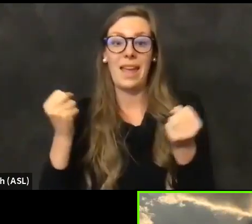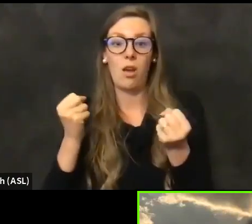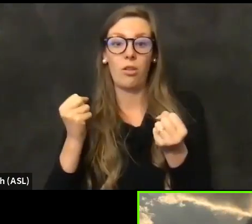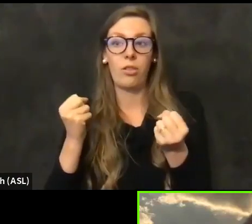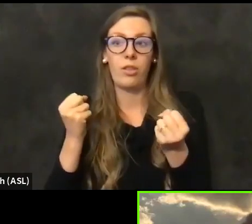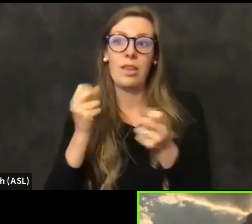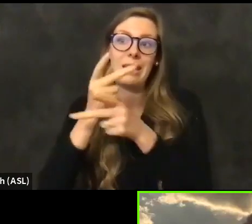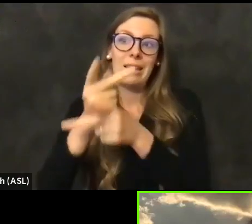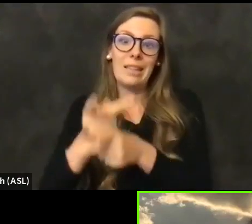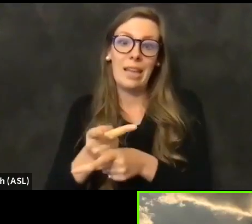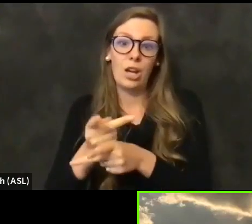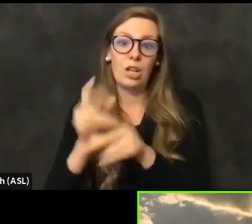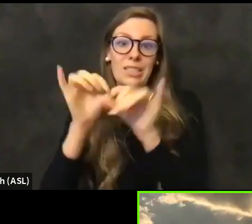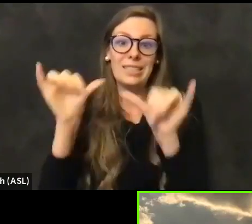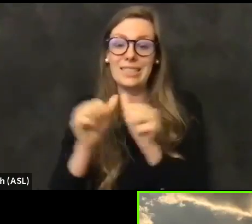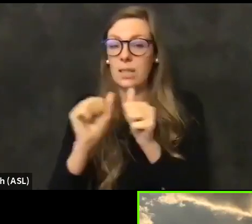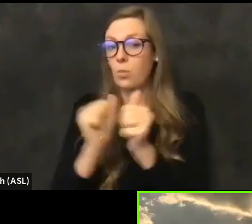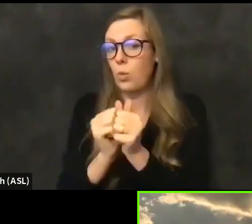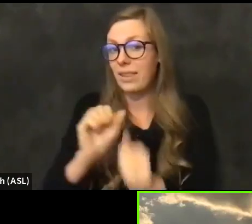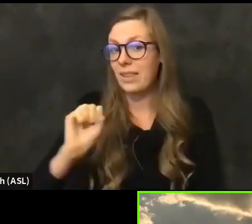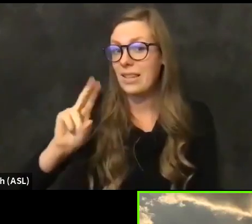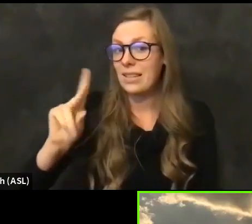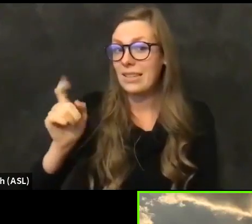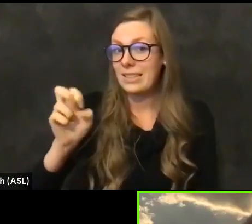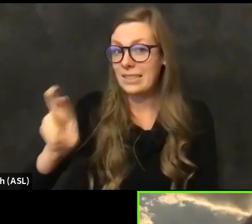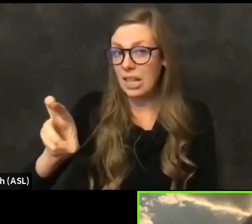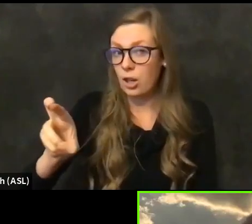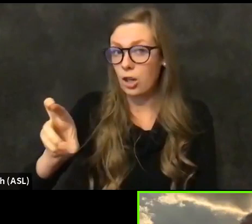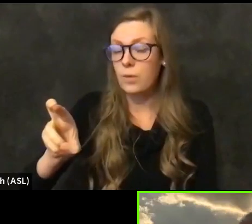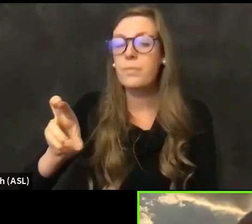Sutter, at that time, we got out of the direct patient care business.